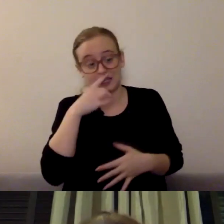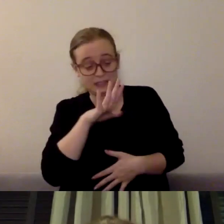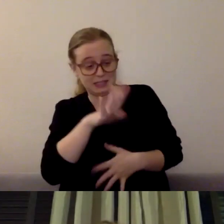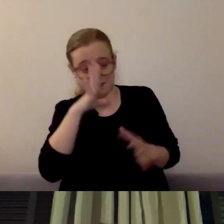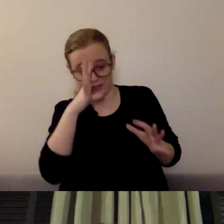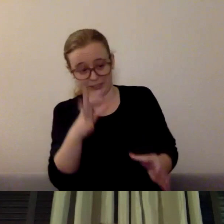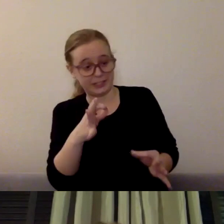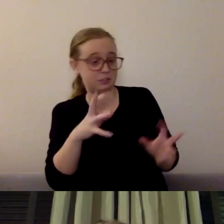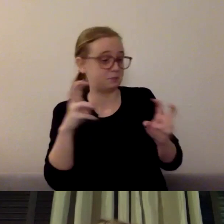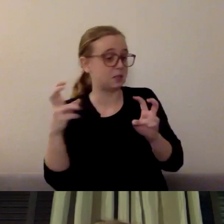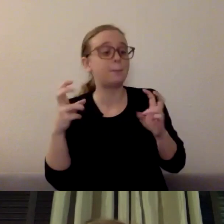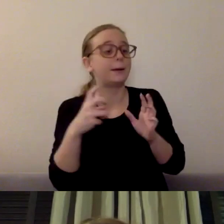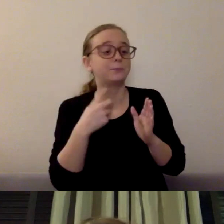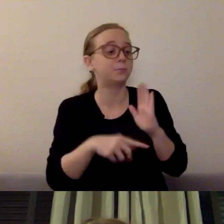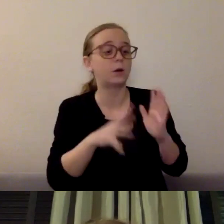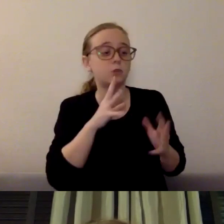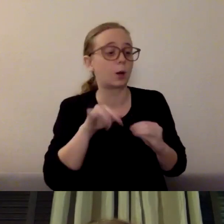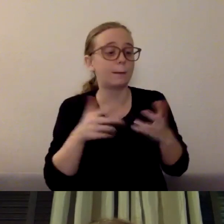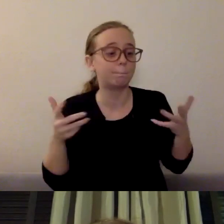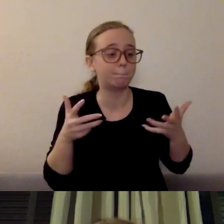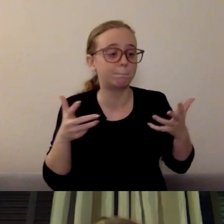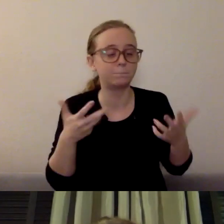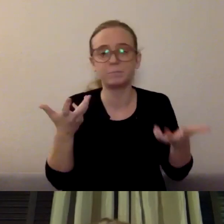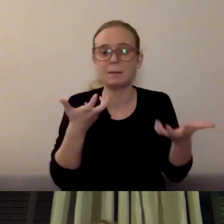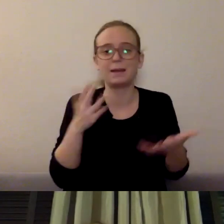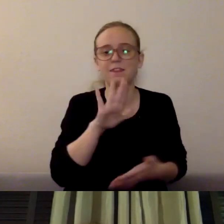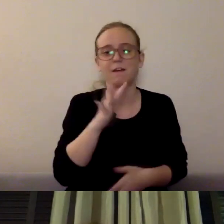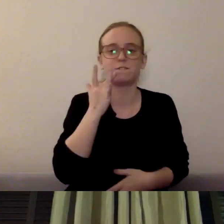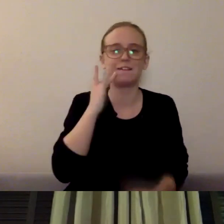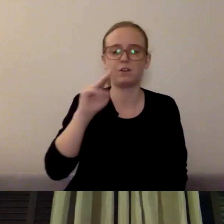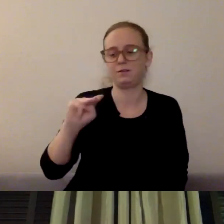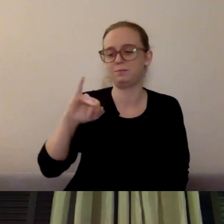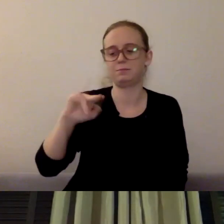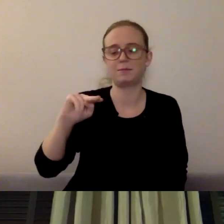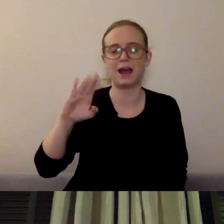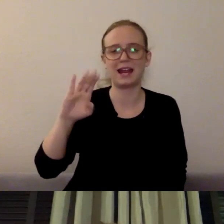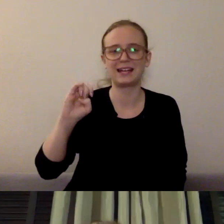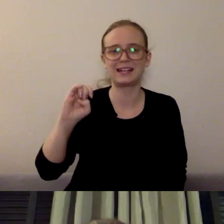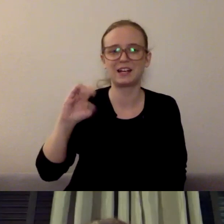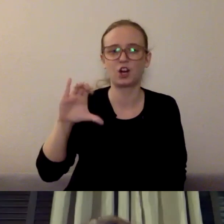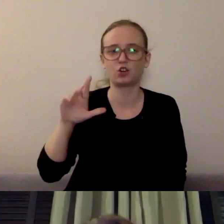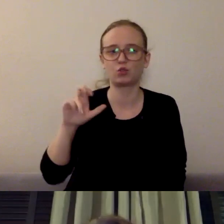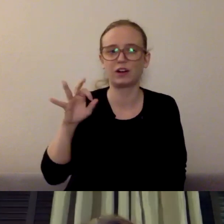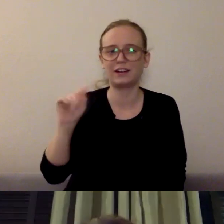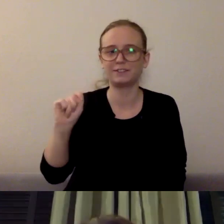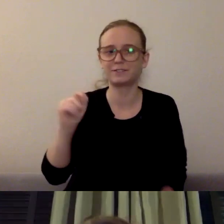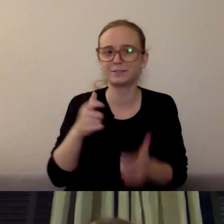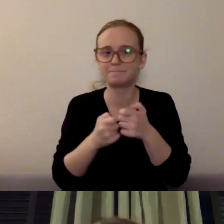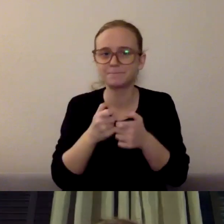but maybe it's their favorite Minecraft character or when the pandemic is over, what are the first thing is they're gonna do